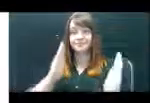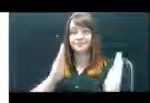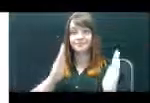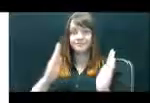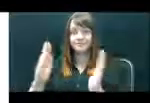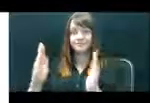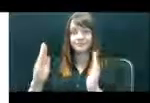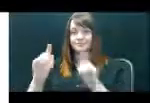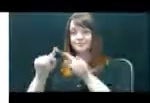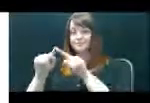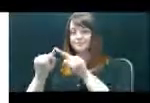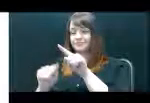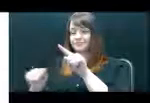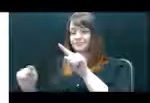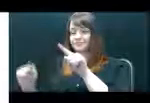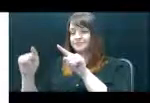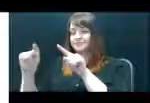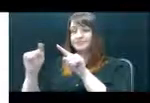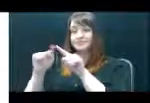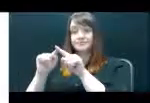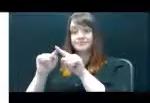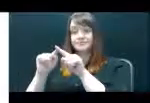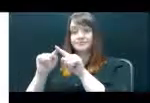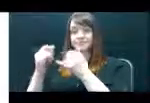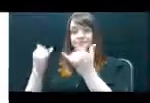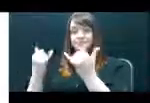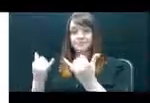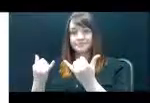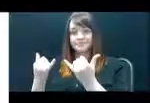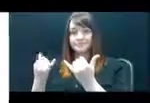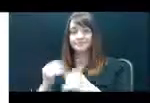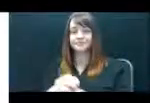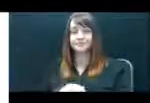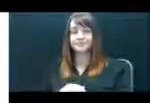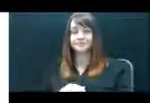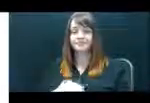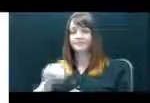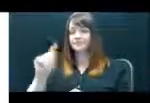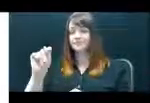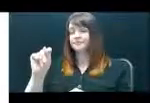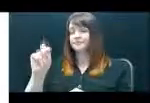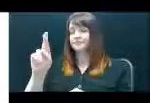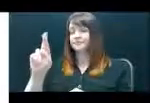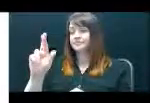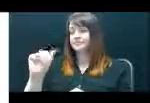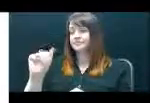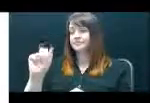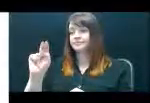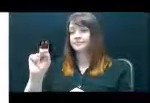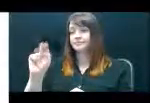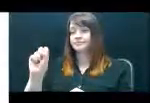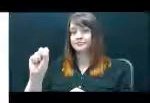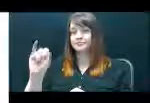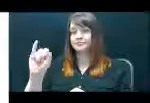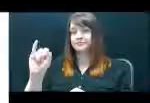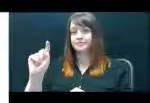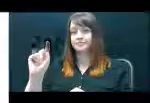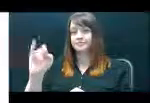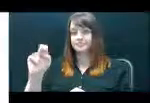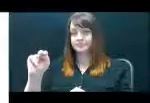target track. This is the track for transition topics. The field is highlighted in yellow